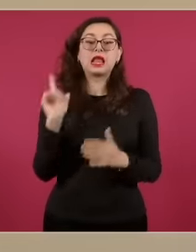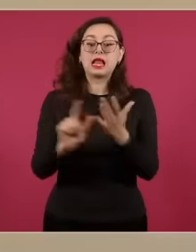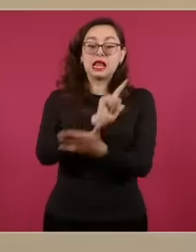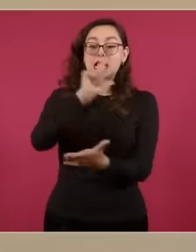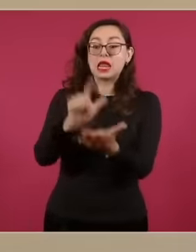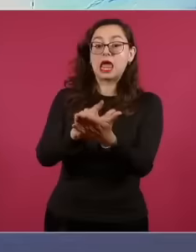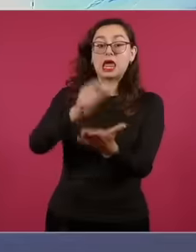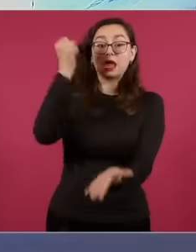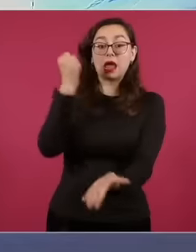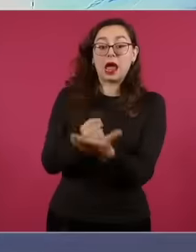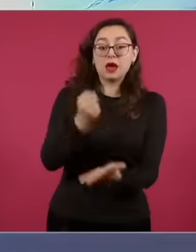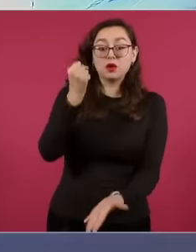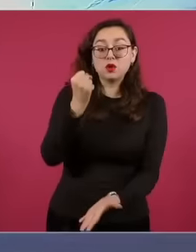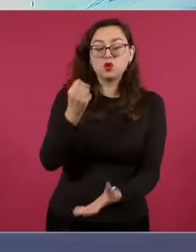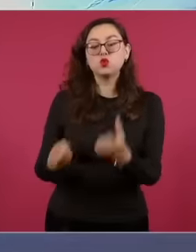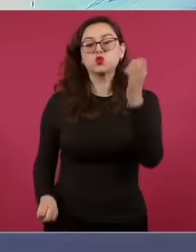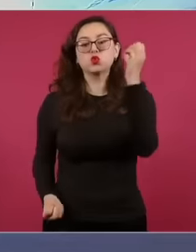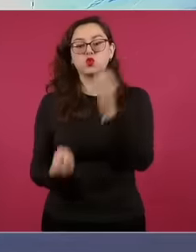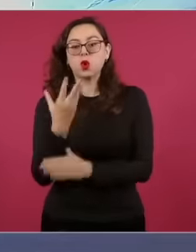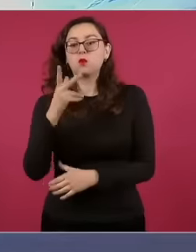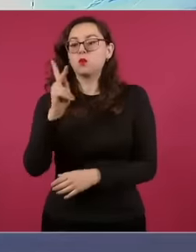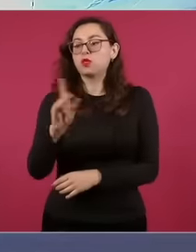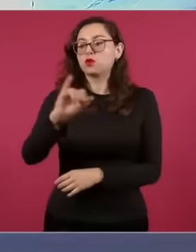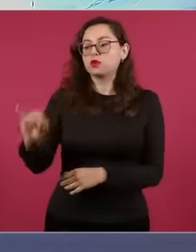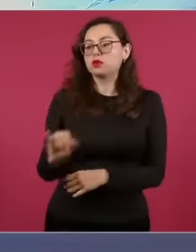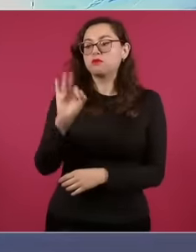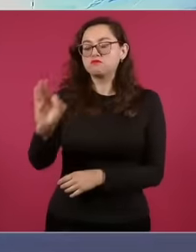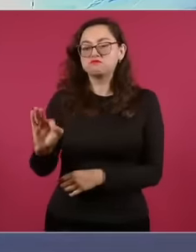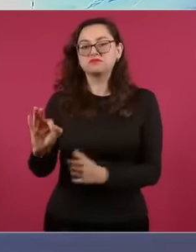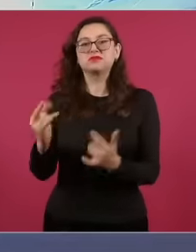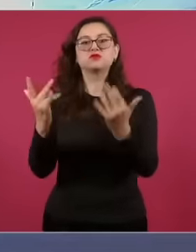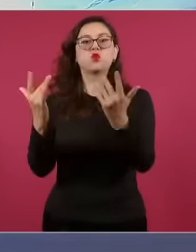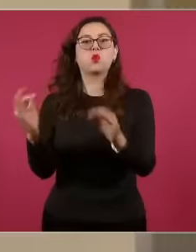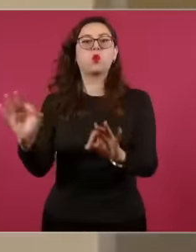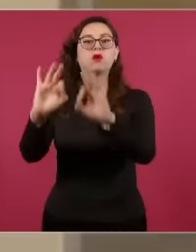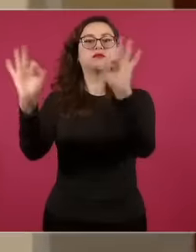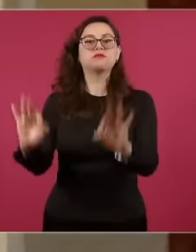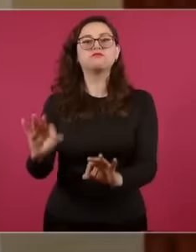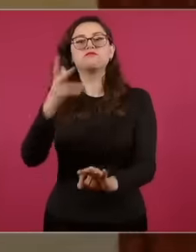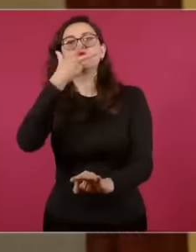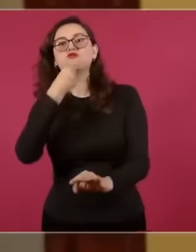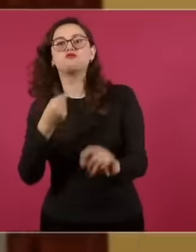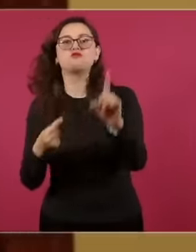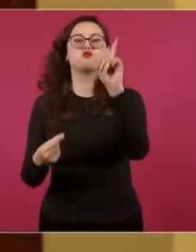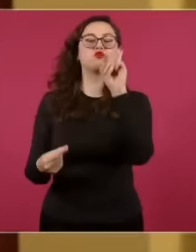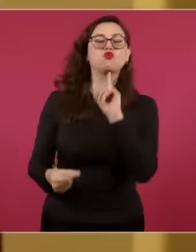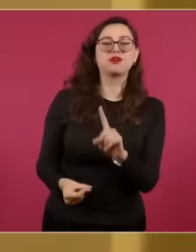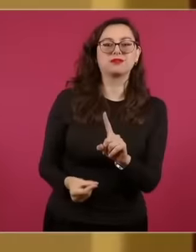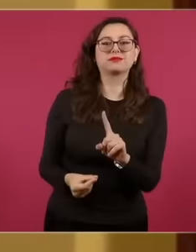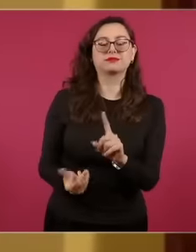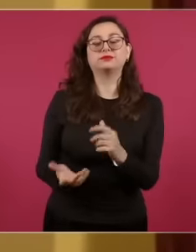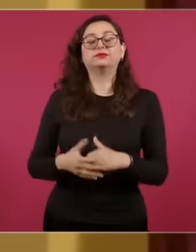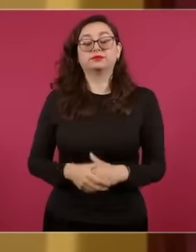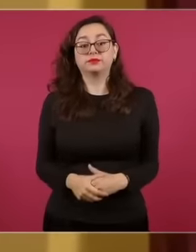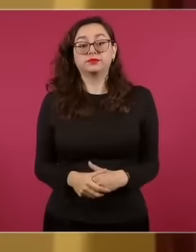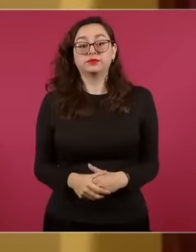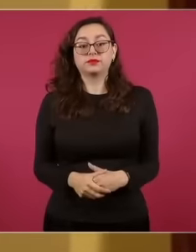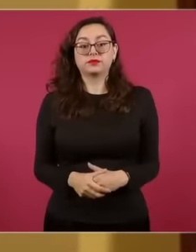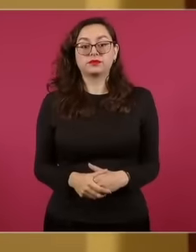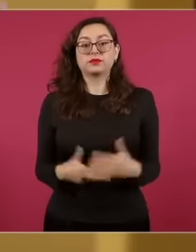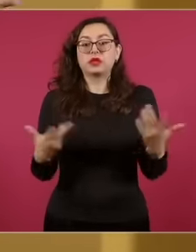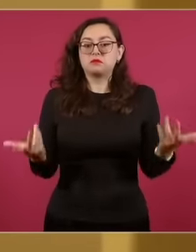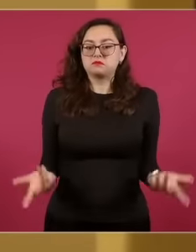a parity judicial power half women and half men in case of the absence of any of these